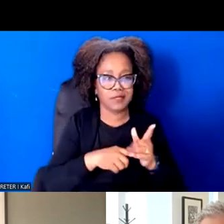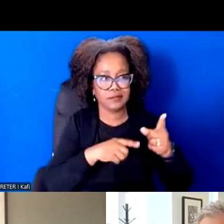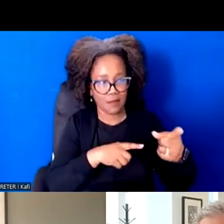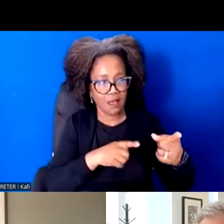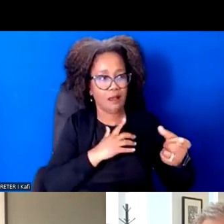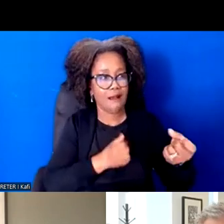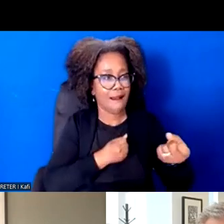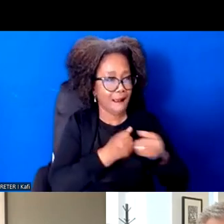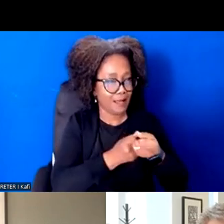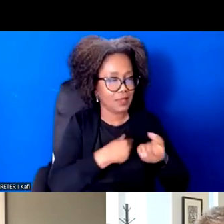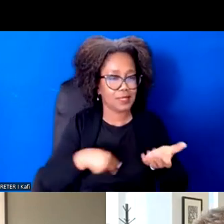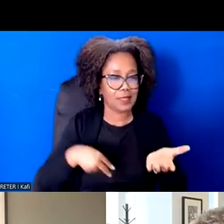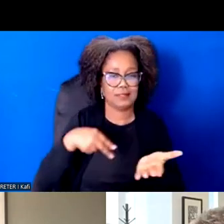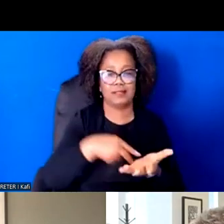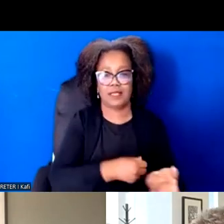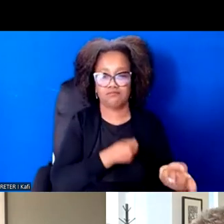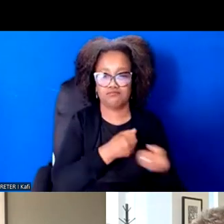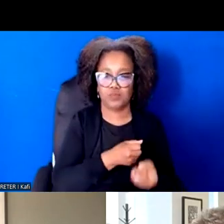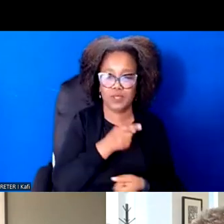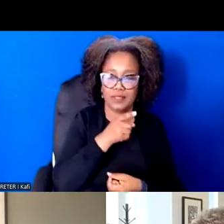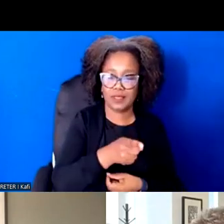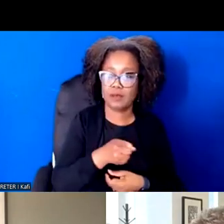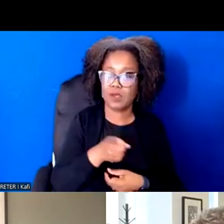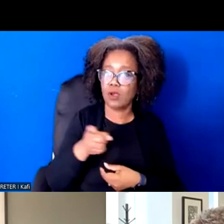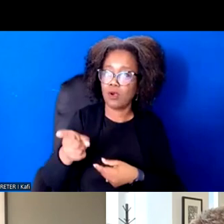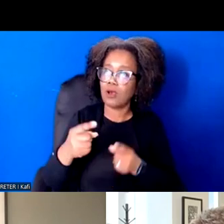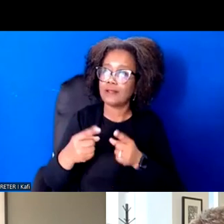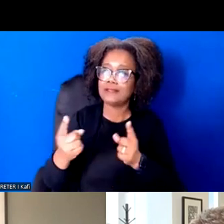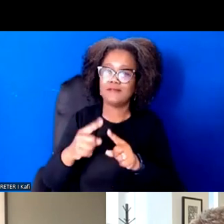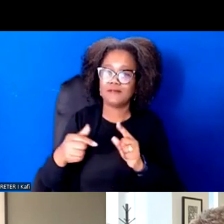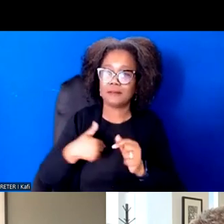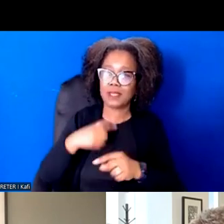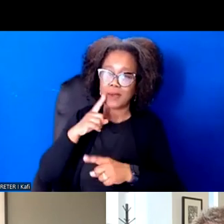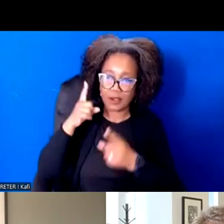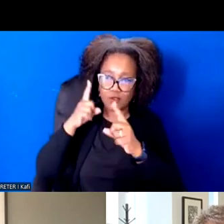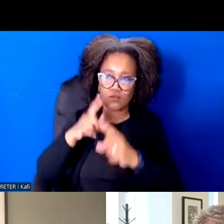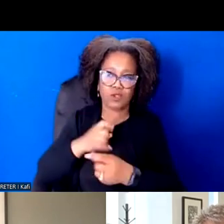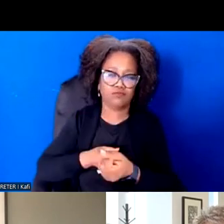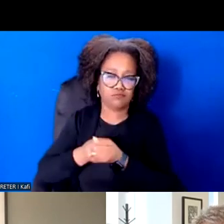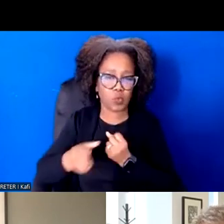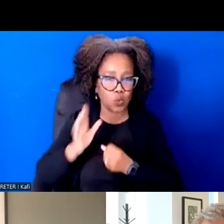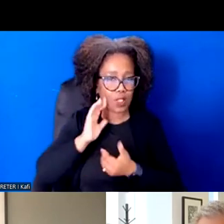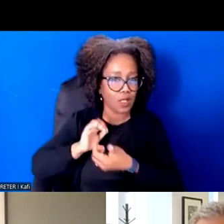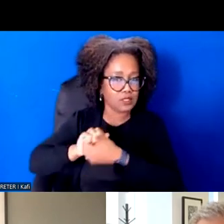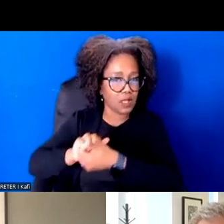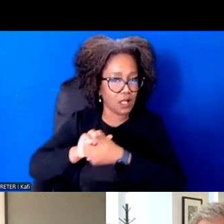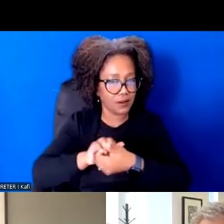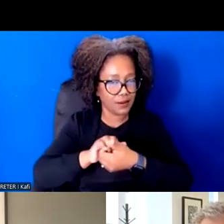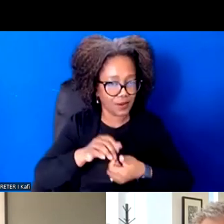You know, I tell a story that I was when I'm in a meeting and the icebreaker was trying